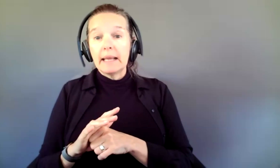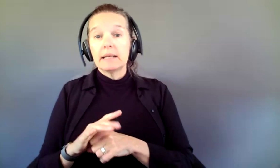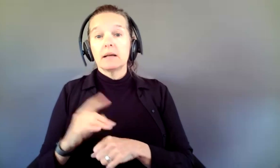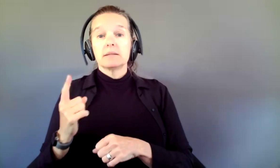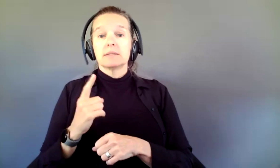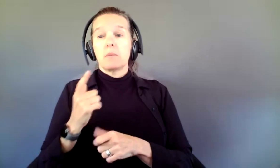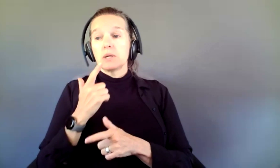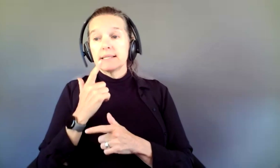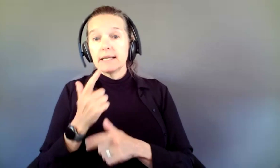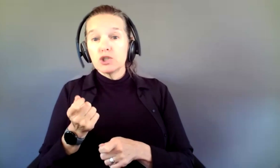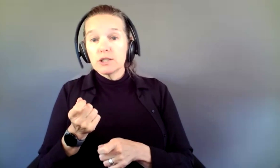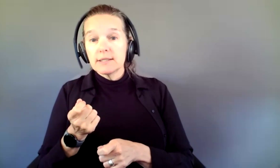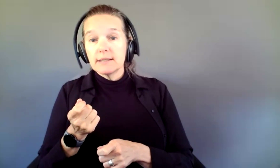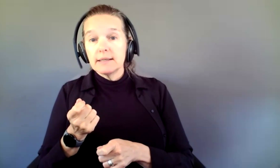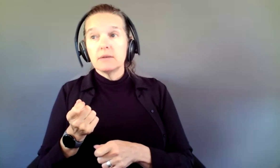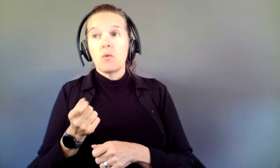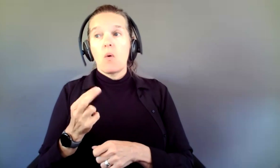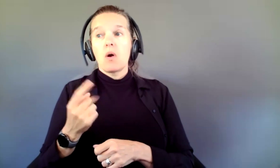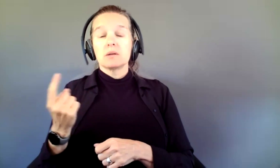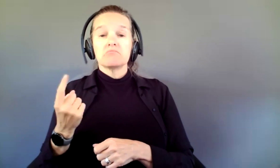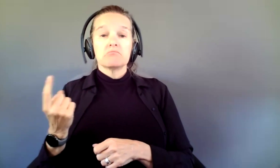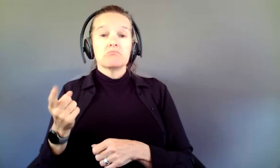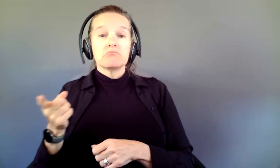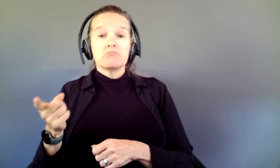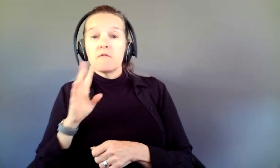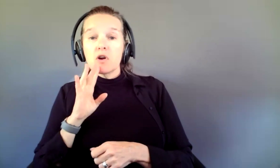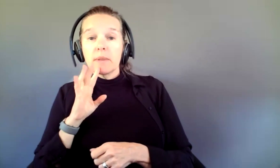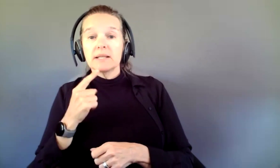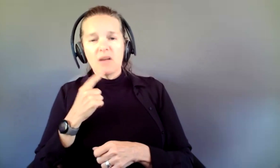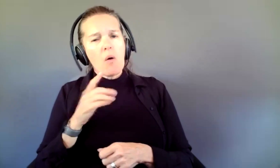may have someone who verbally said we're interested, we're going to sign,